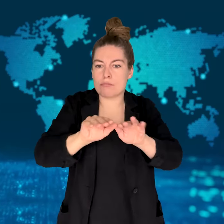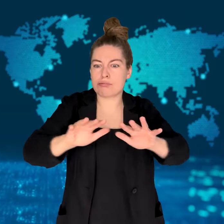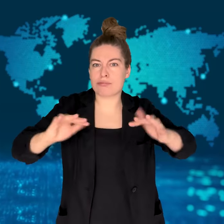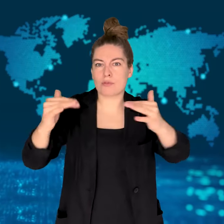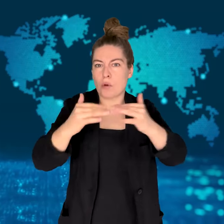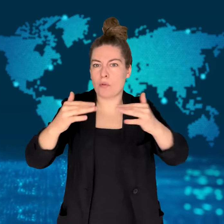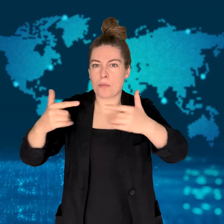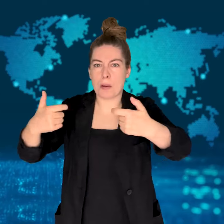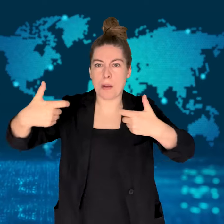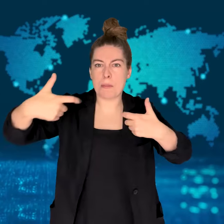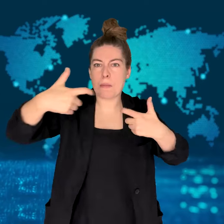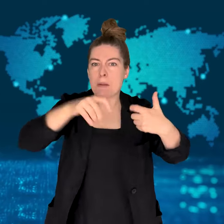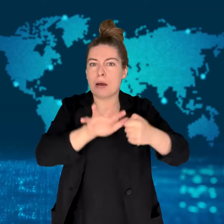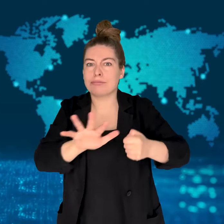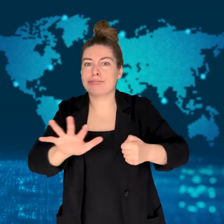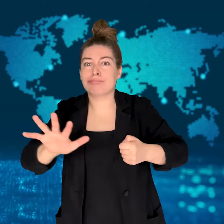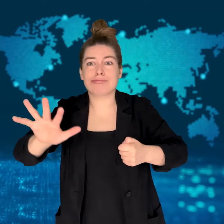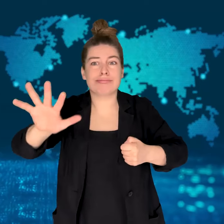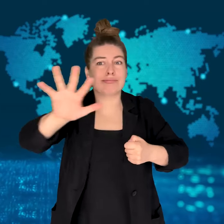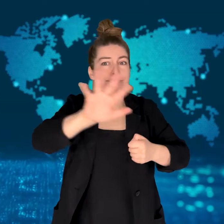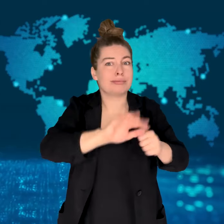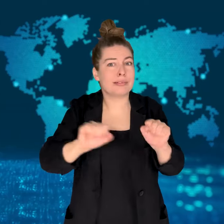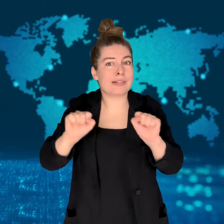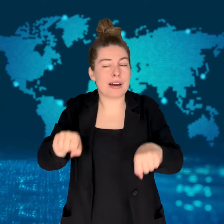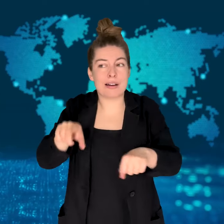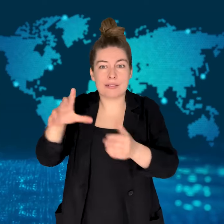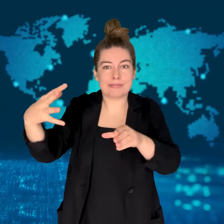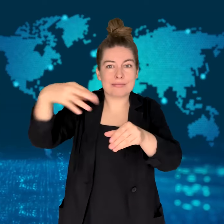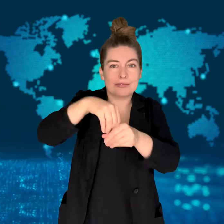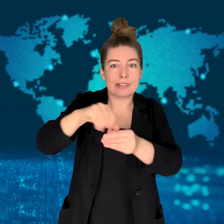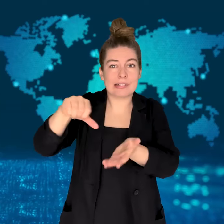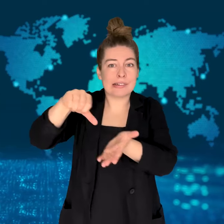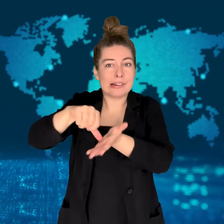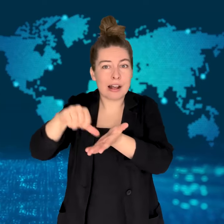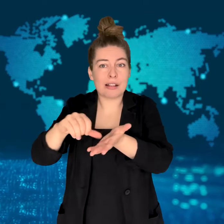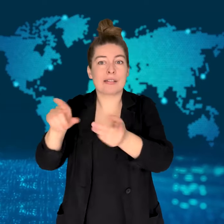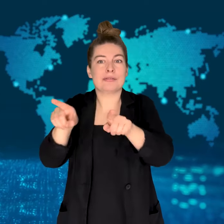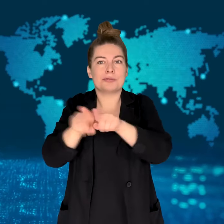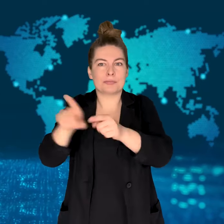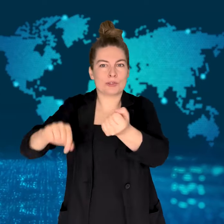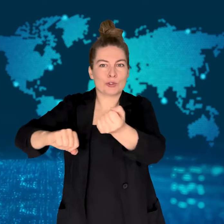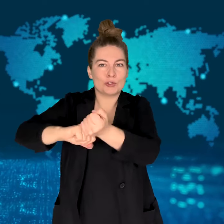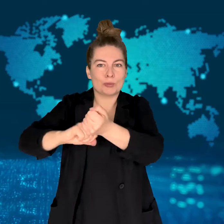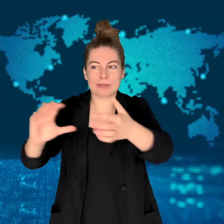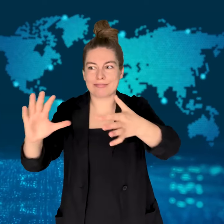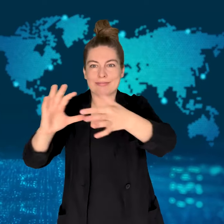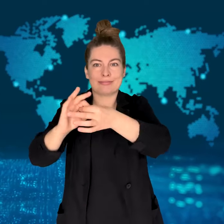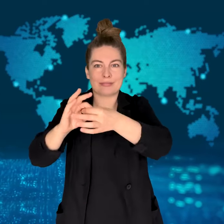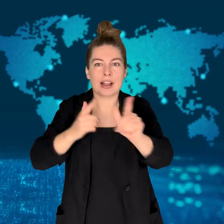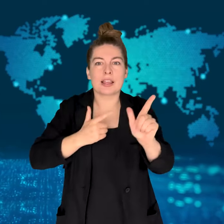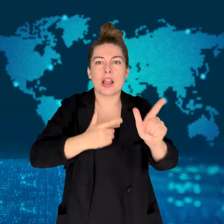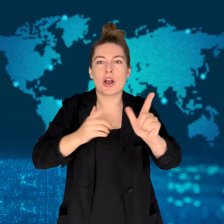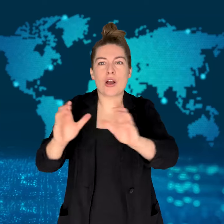Hezbollah, linked to Iran, may be involved in